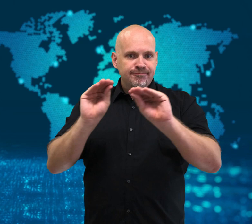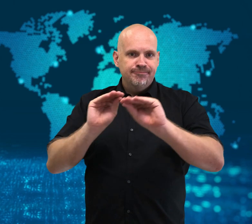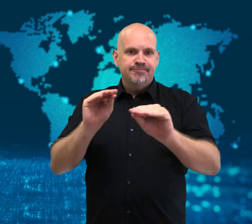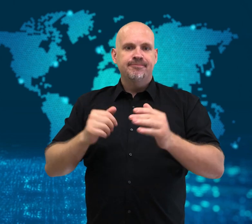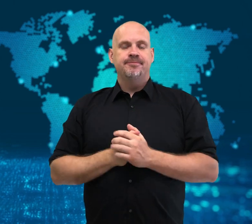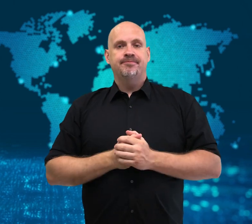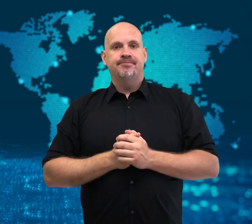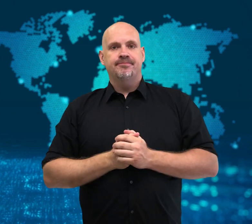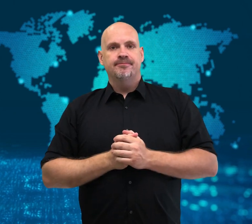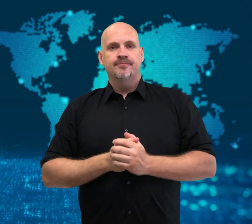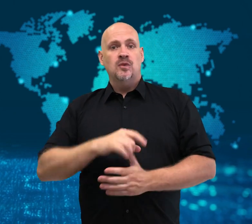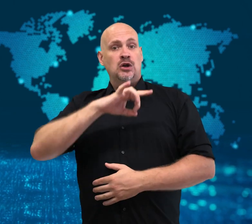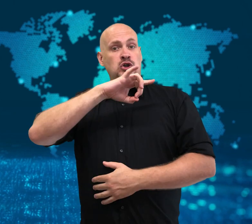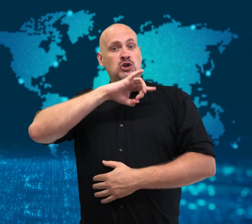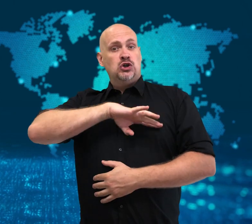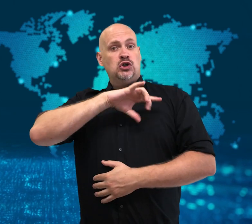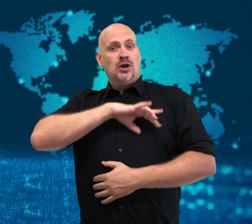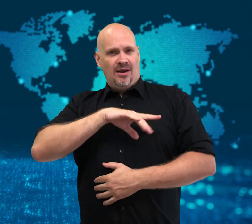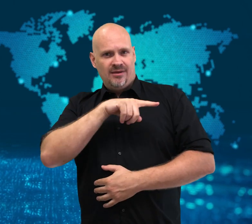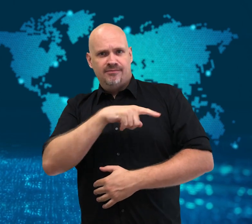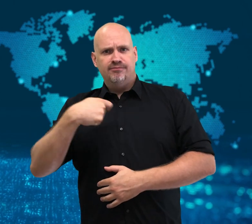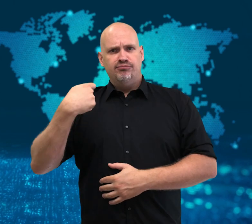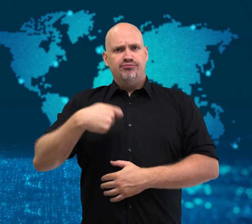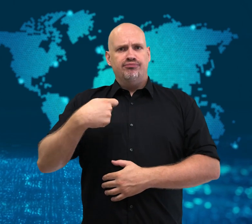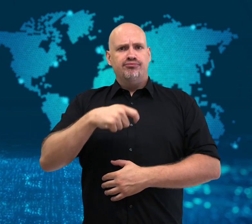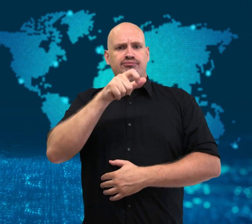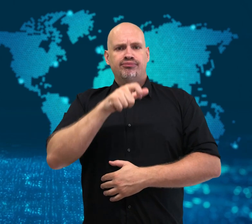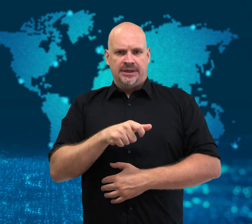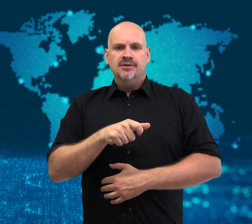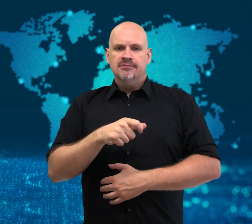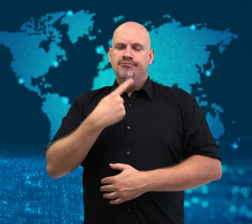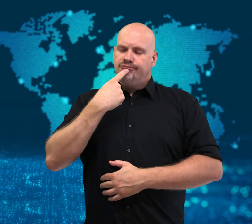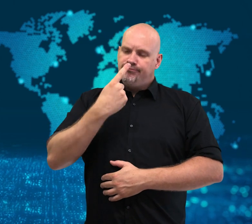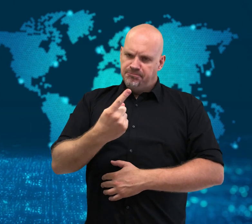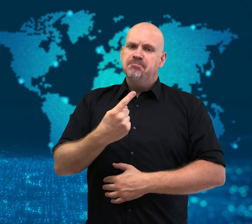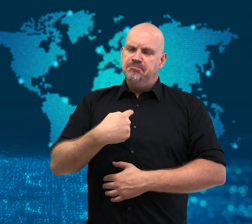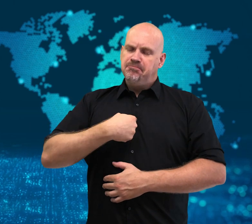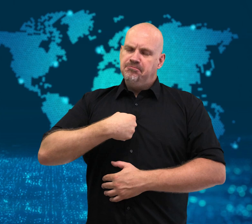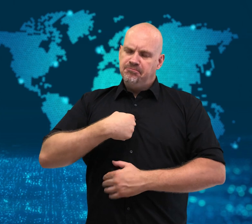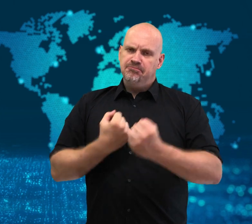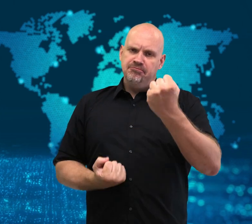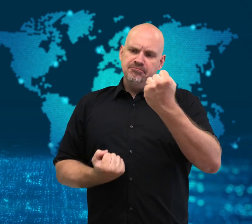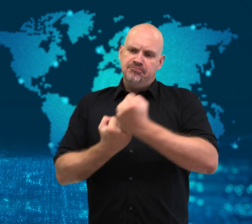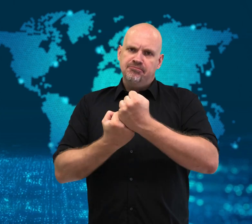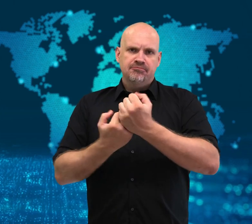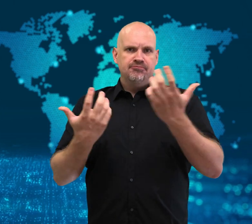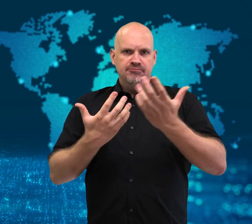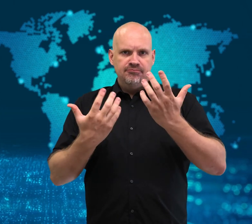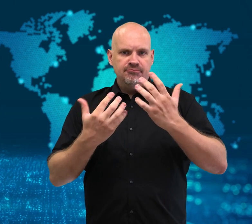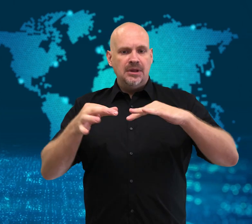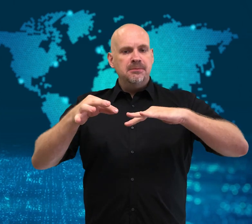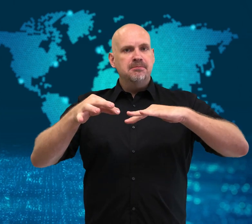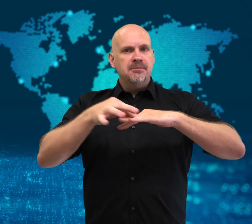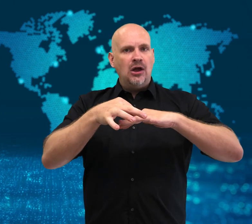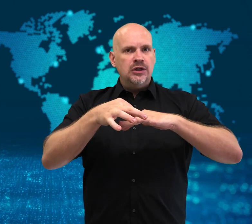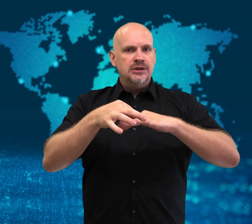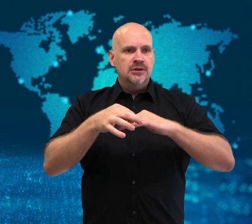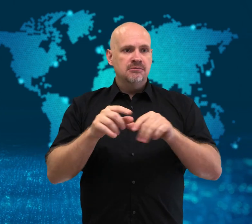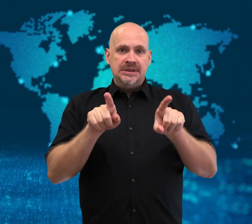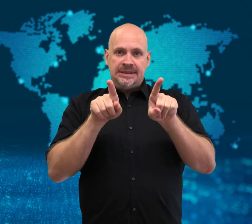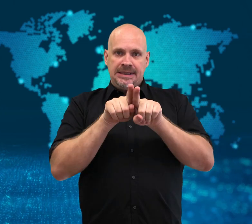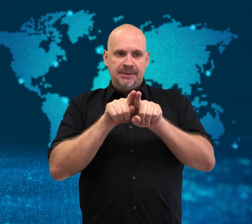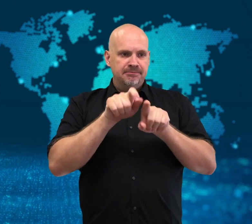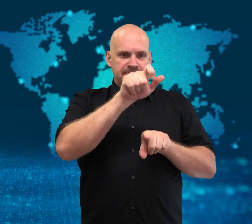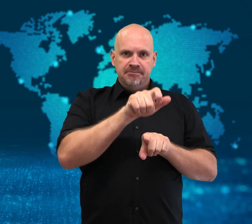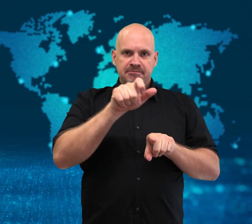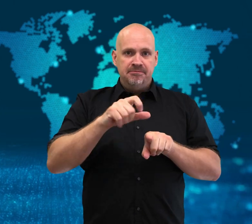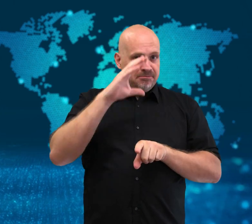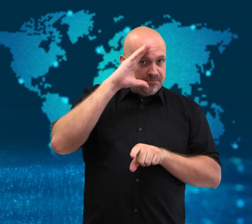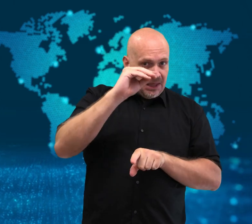In Chile, the President vowed to support a same-sex marriage